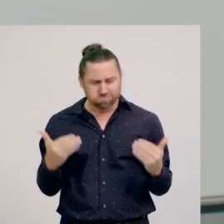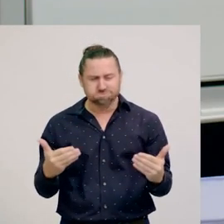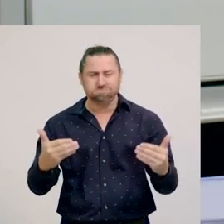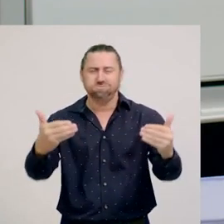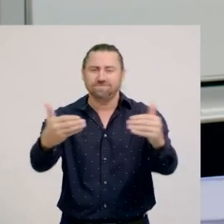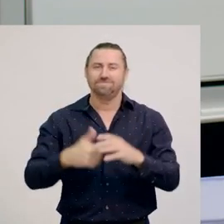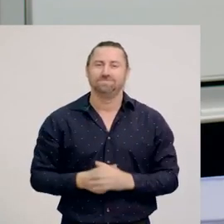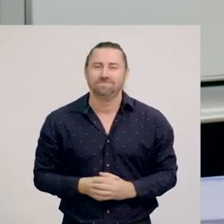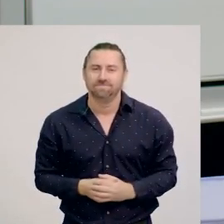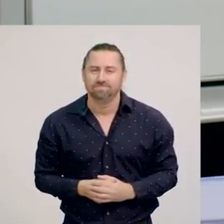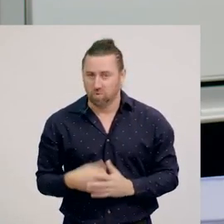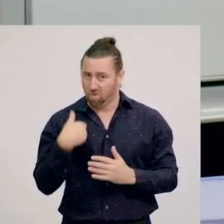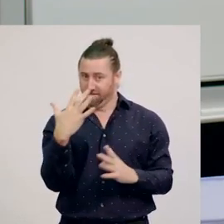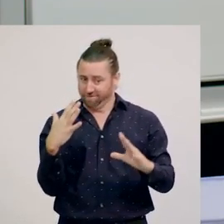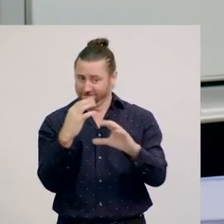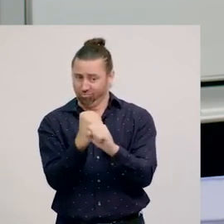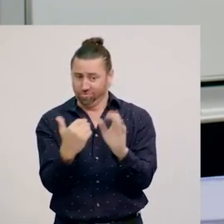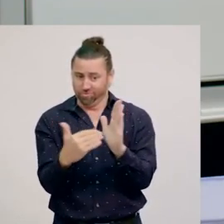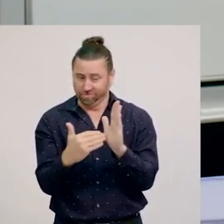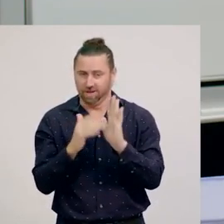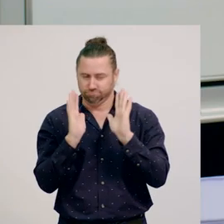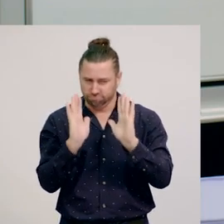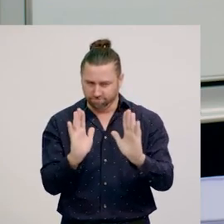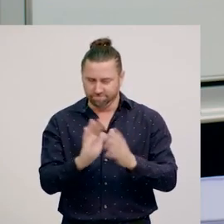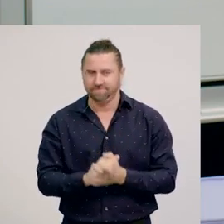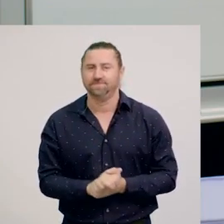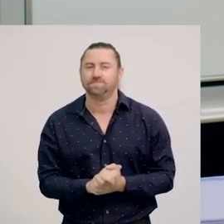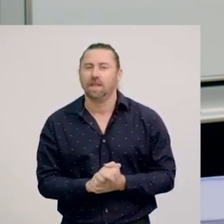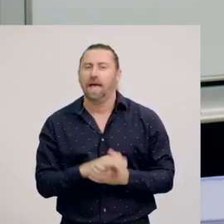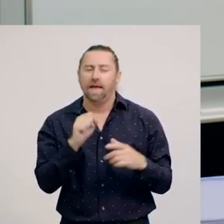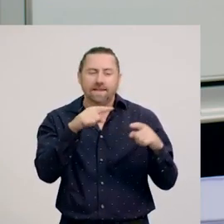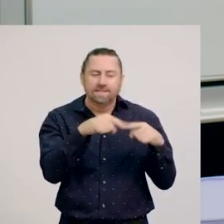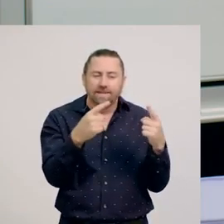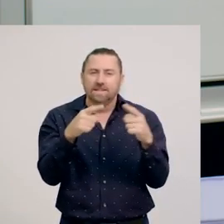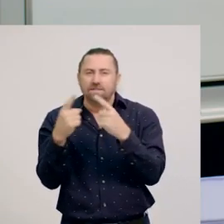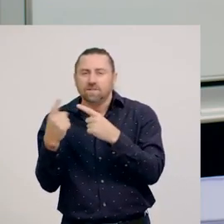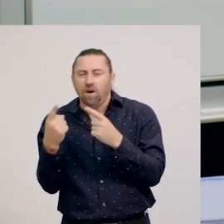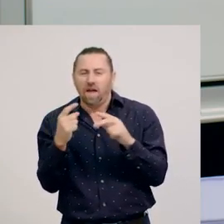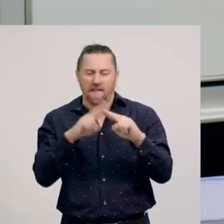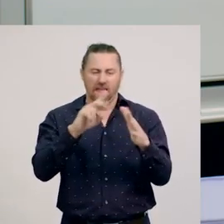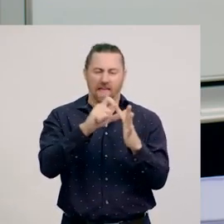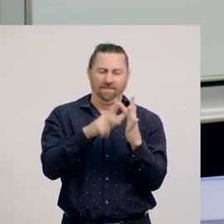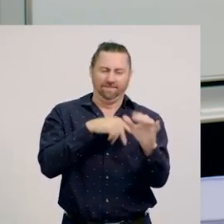Okay, let’s recap what we've learnt today. We now know that there are different types of feeding relationships.